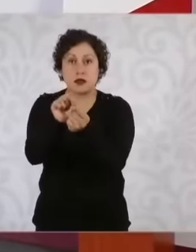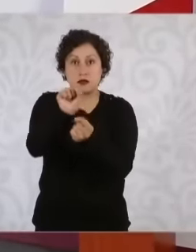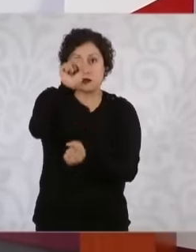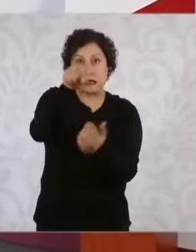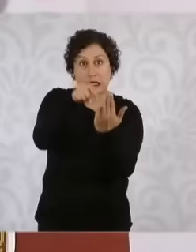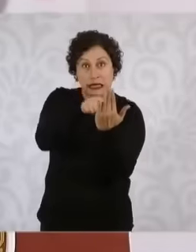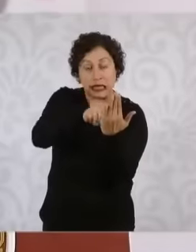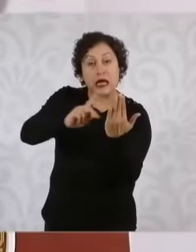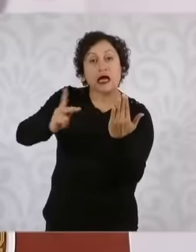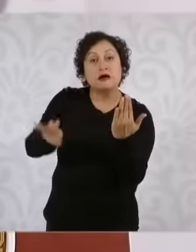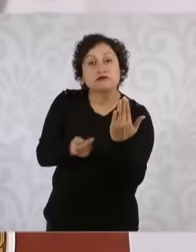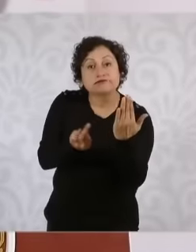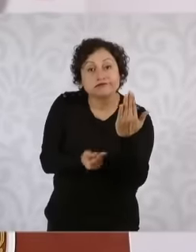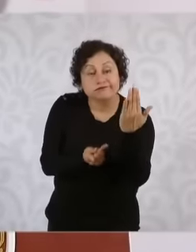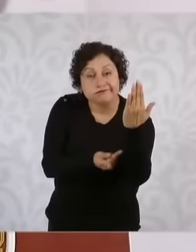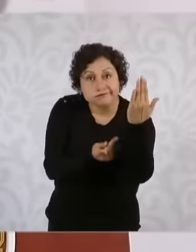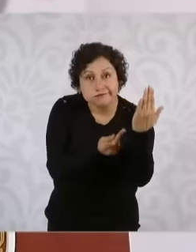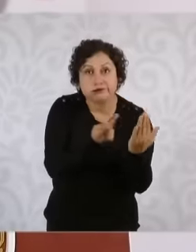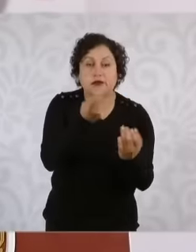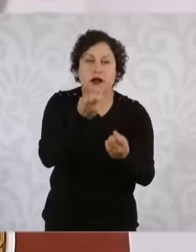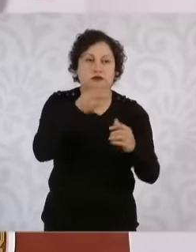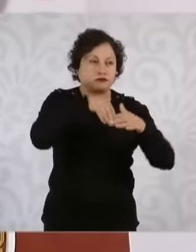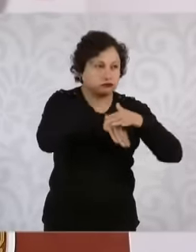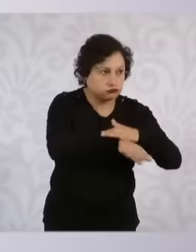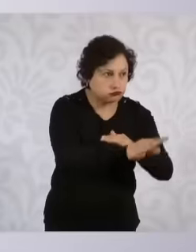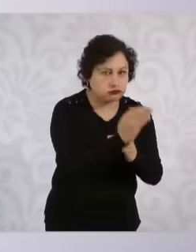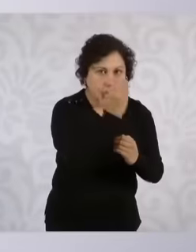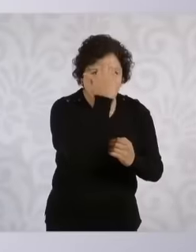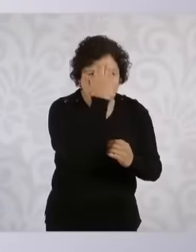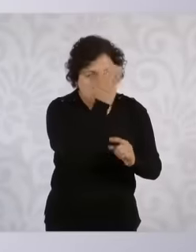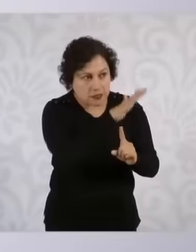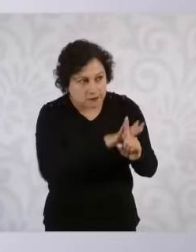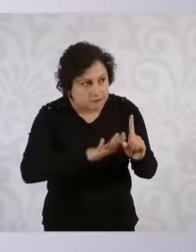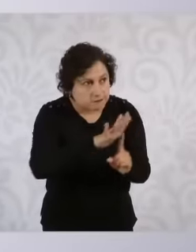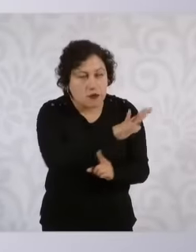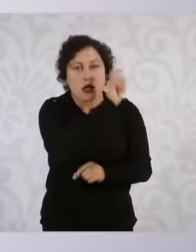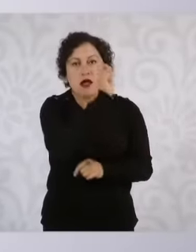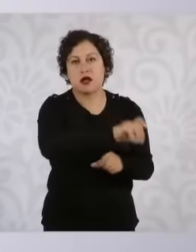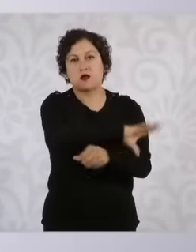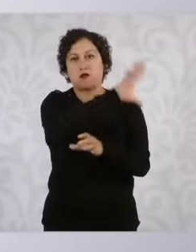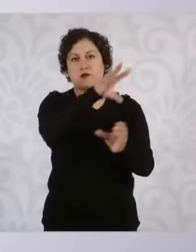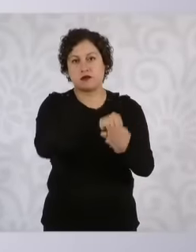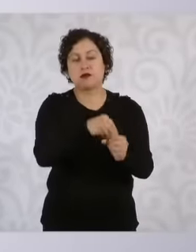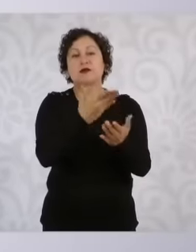is to know the state of health. In addition to the census that is being carried out for the victims